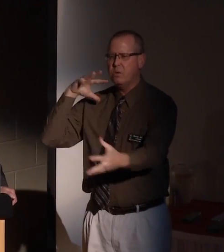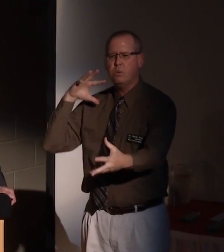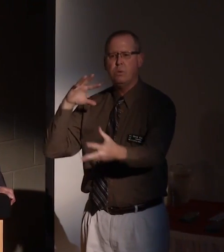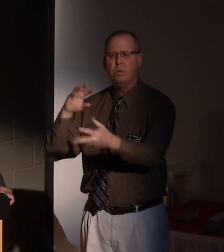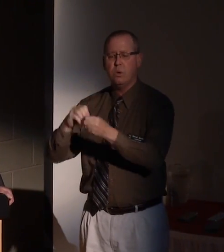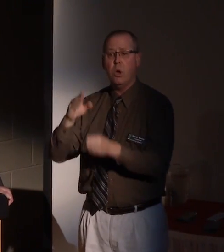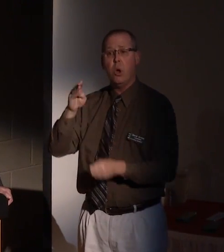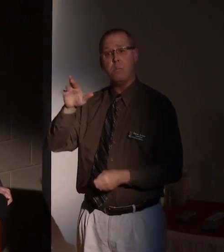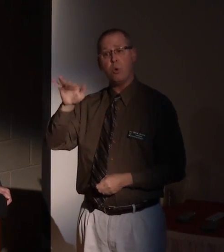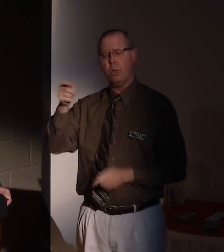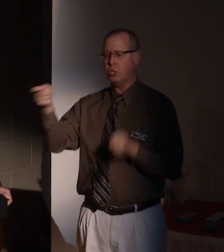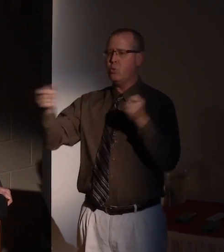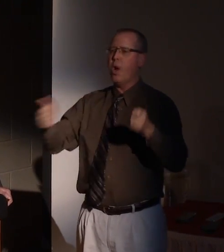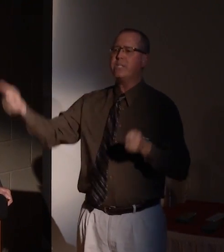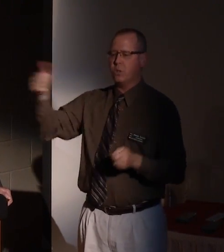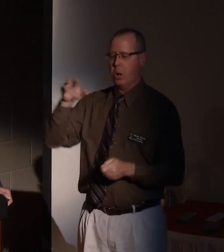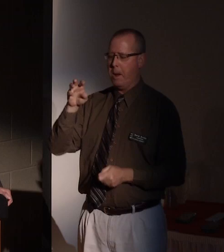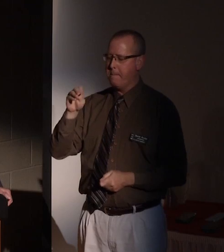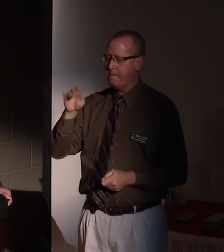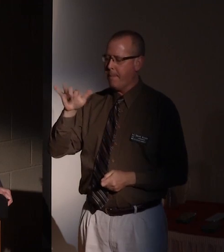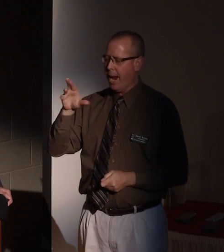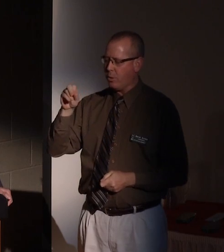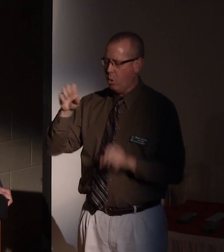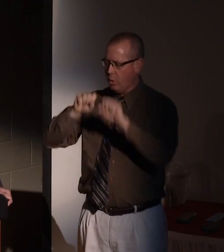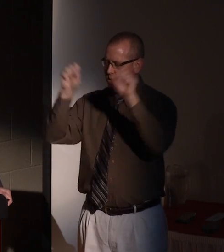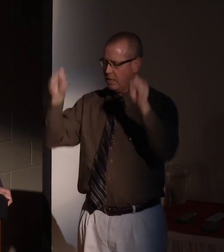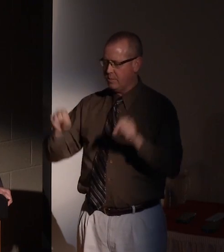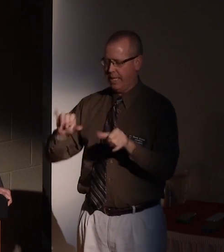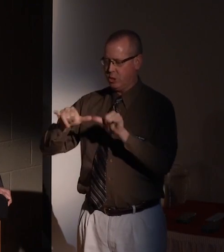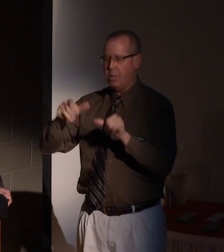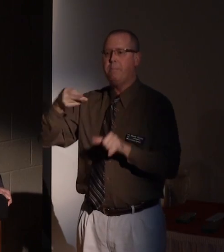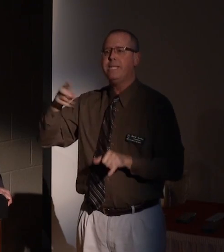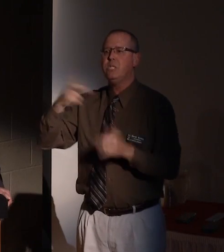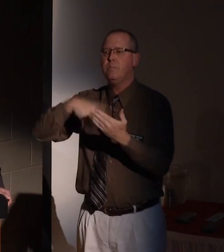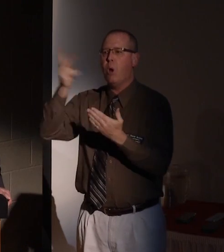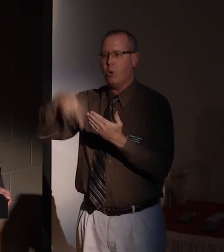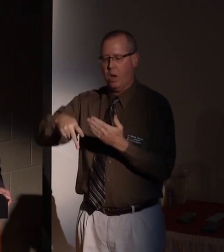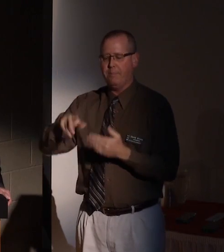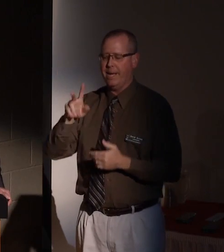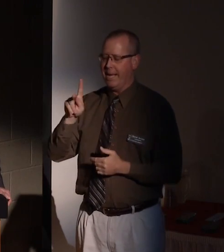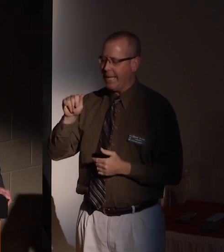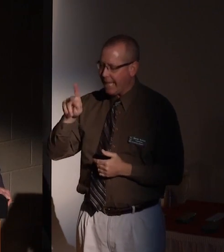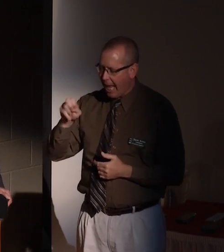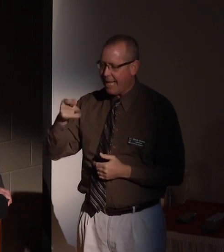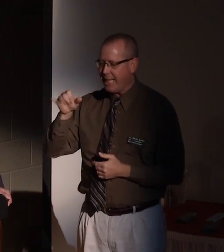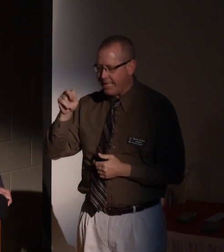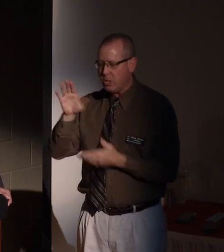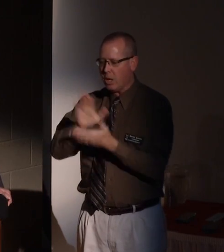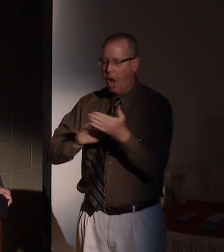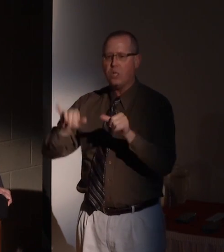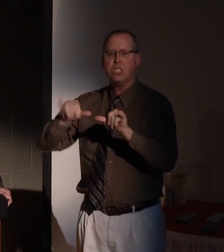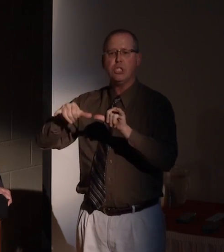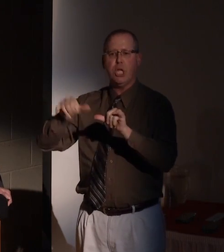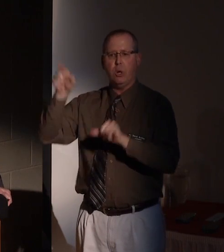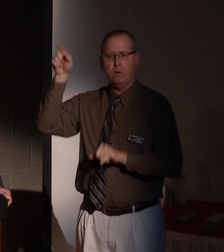Bruce is the director of the Microsystems Engineering Ph.D. Program in the Kate Gleason College of Engineering, and the